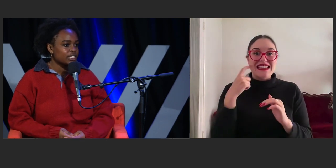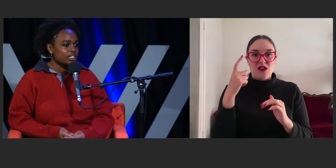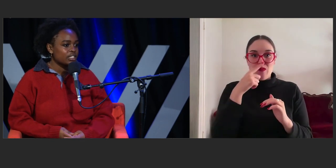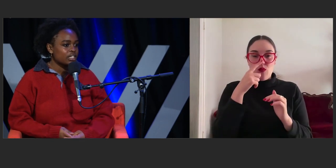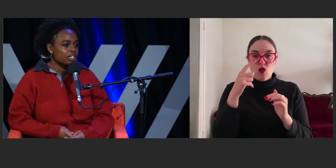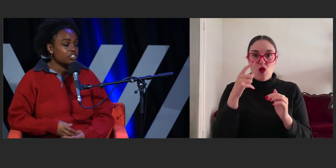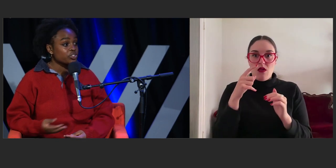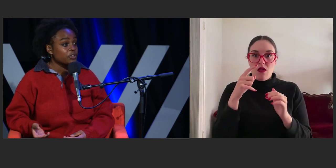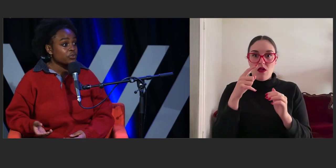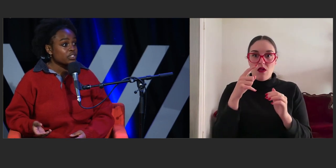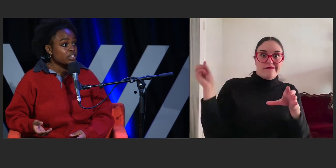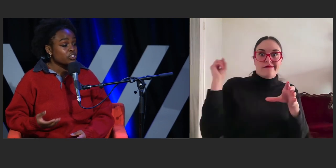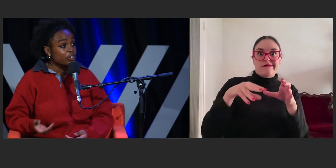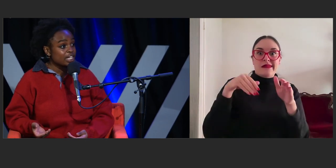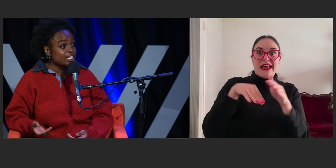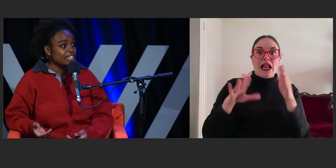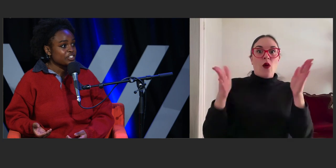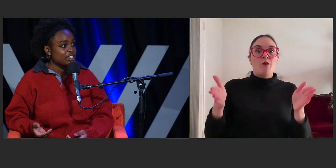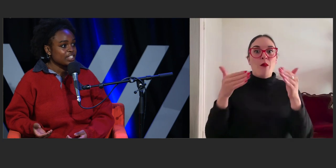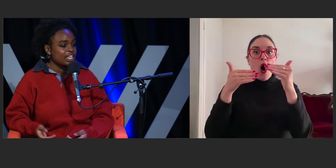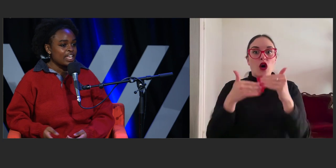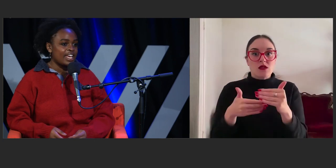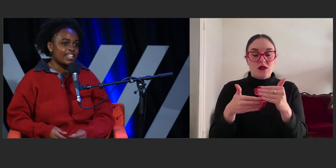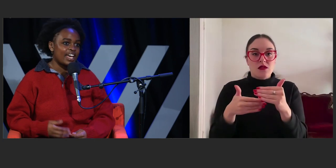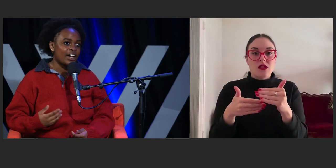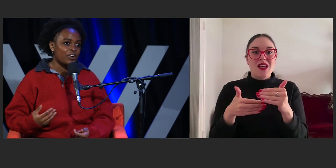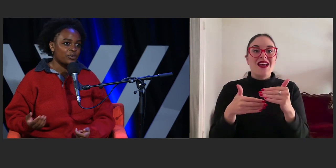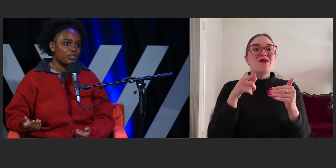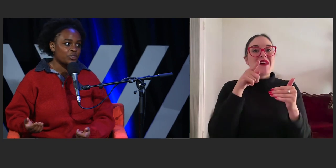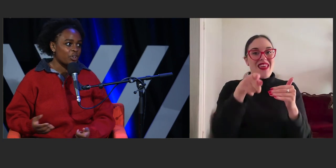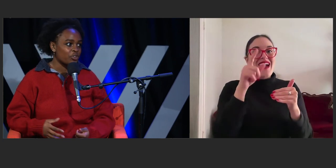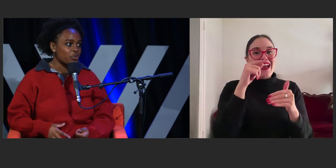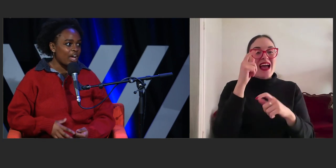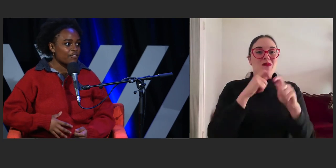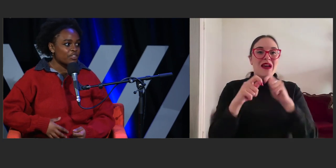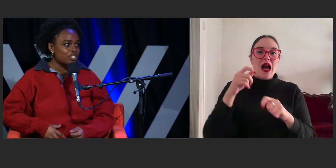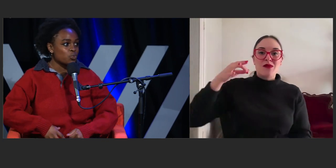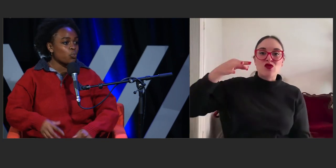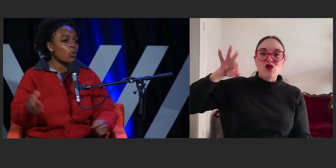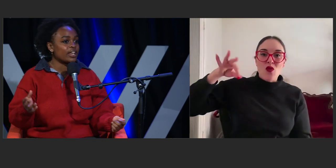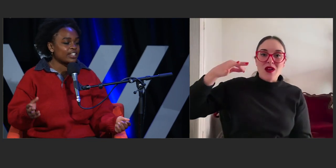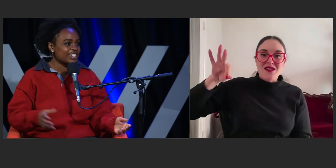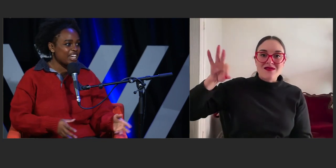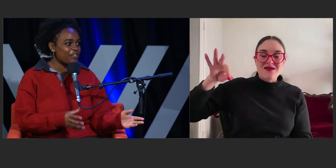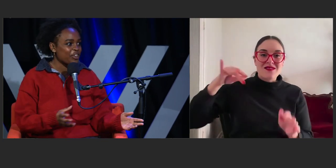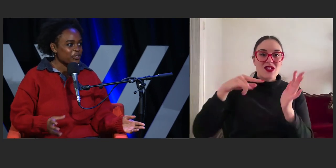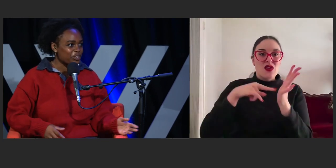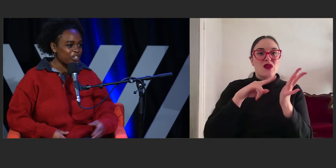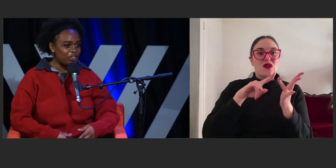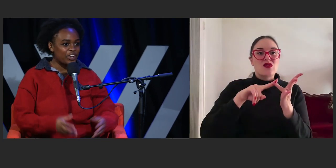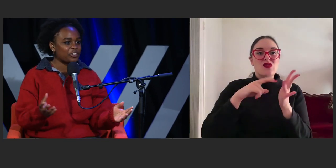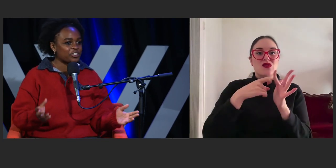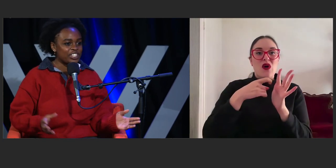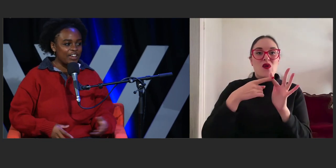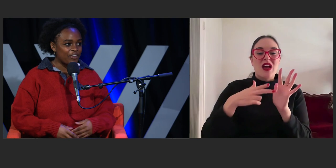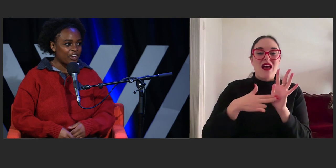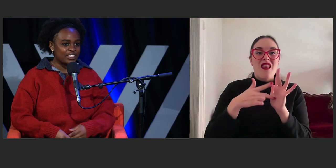can contribute to tokenization and you have this one diverse author, culturally diverse,